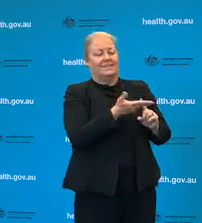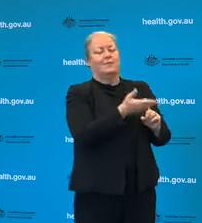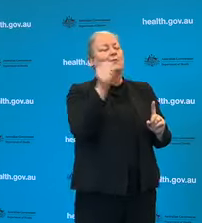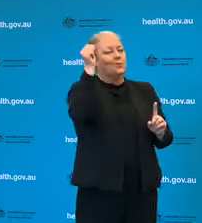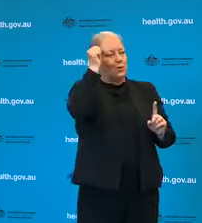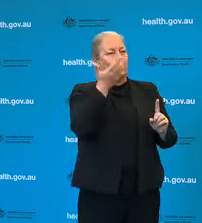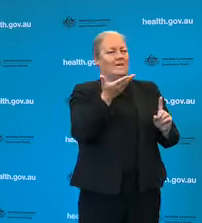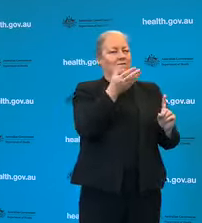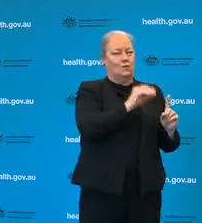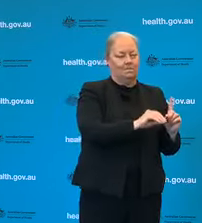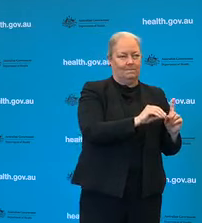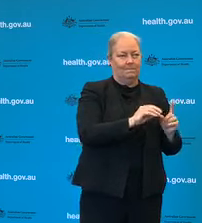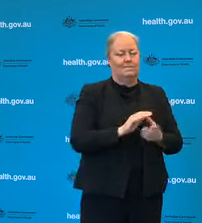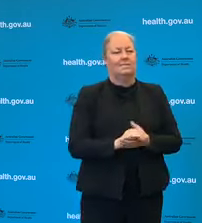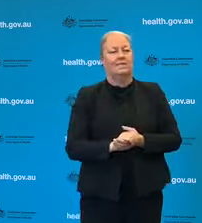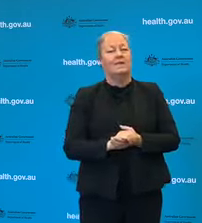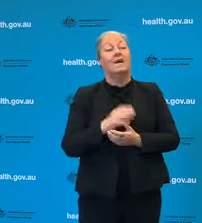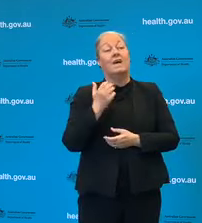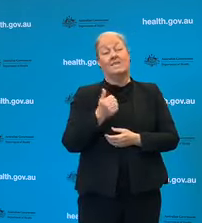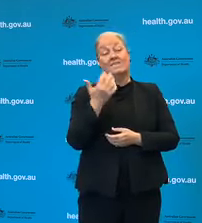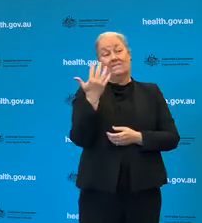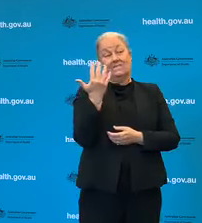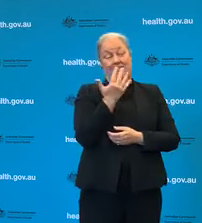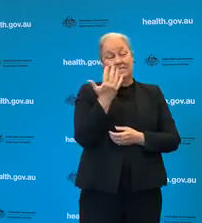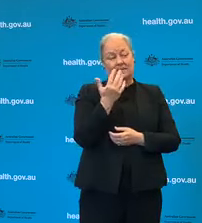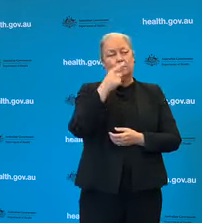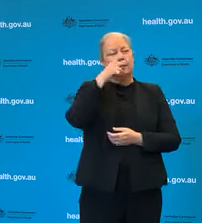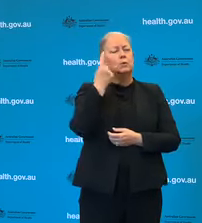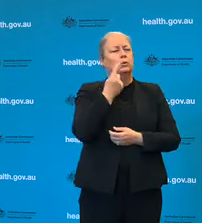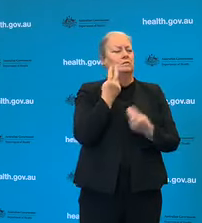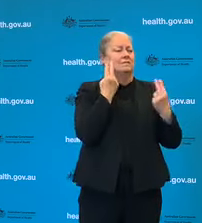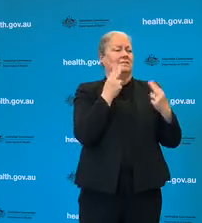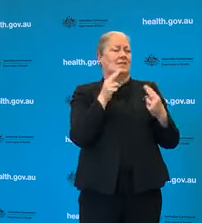There were 15 additional deaths from COVID-19 overnight.